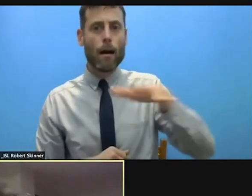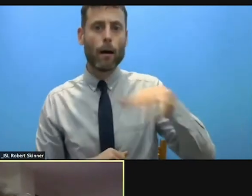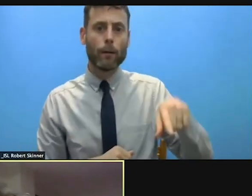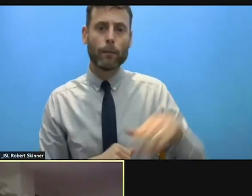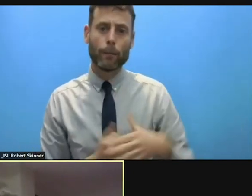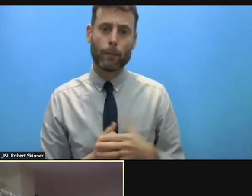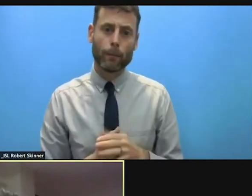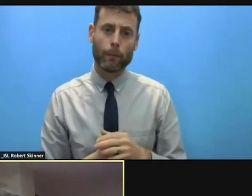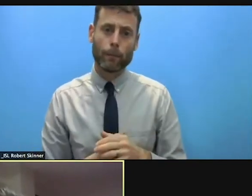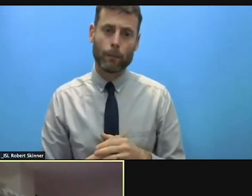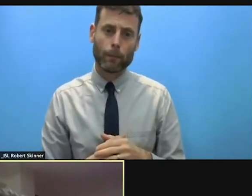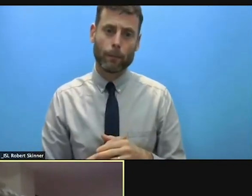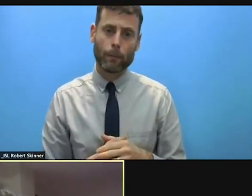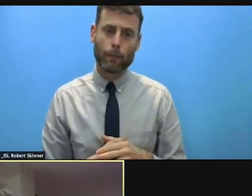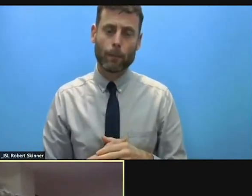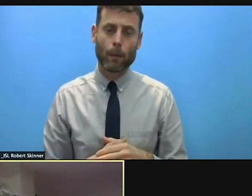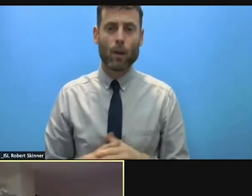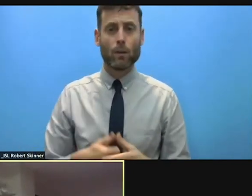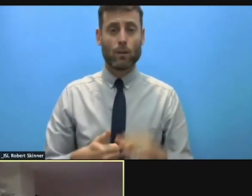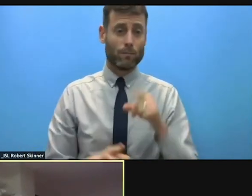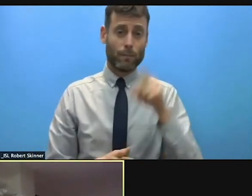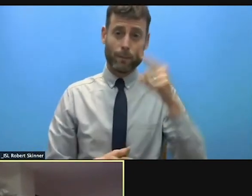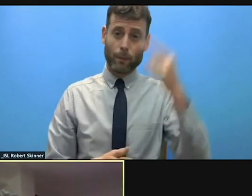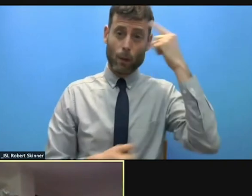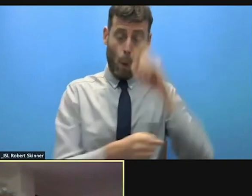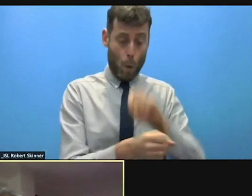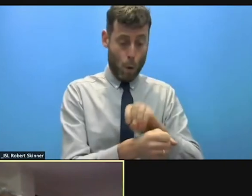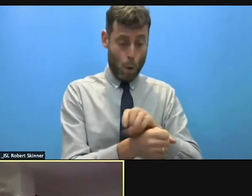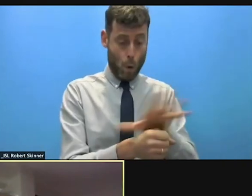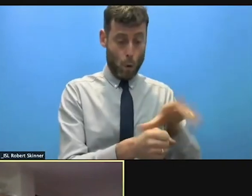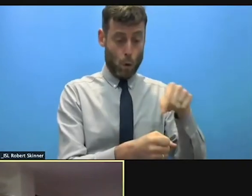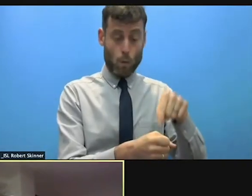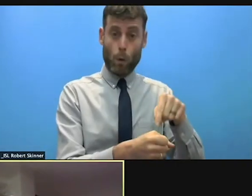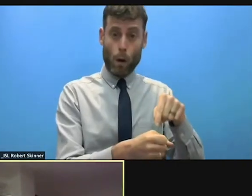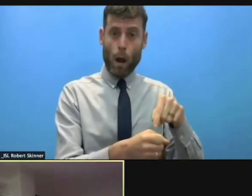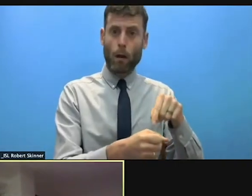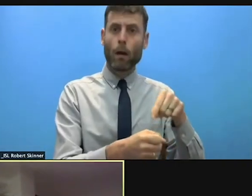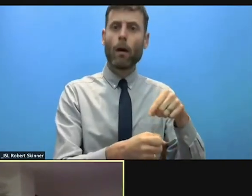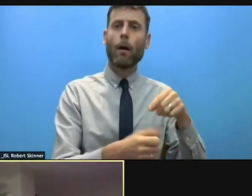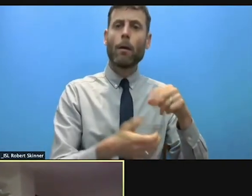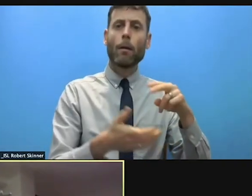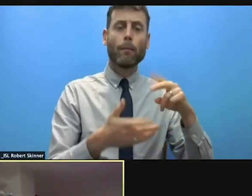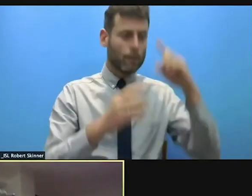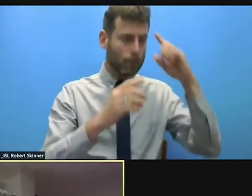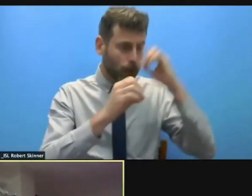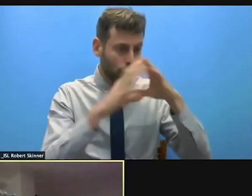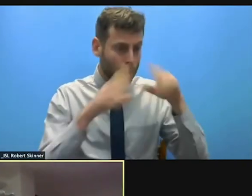it's not just health as you say. We should also look at the social economic impact of the